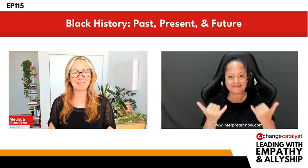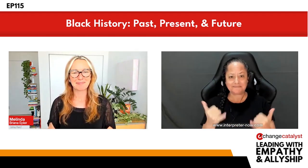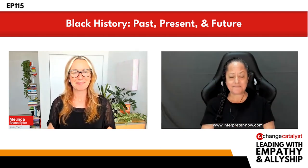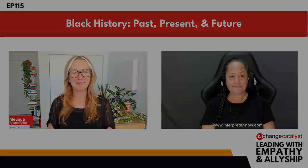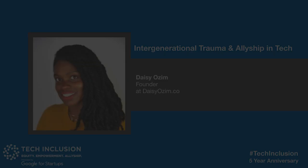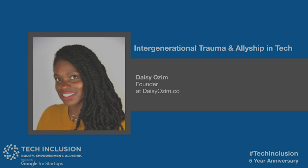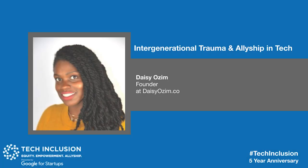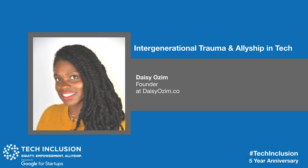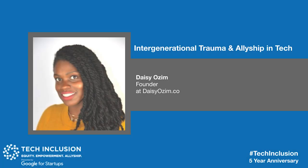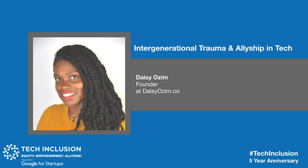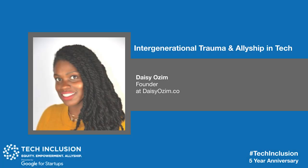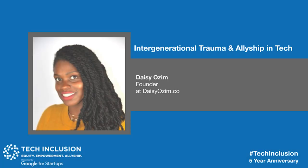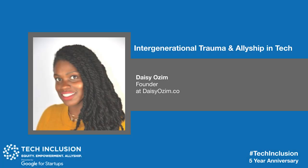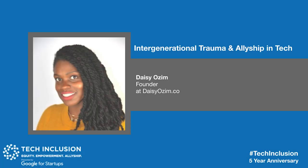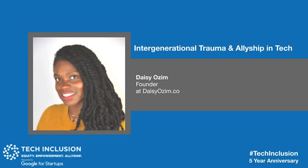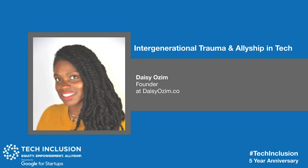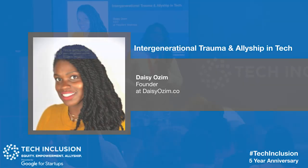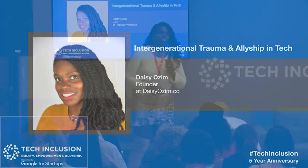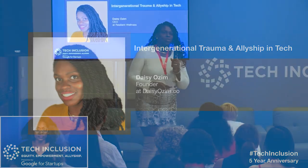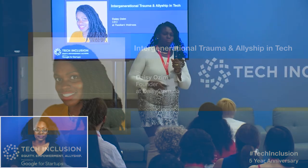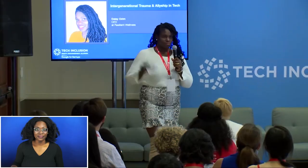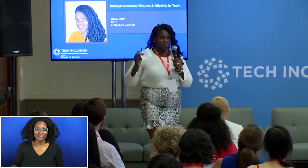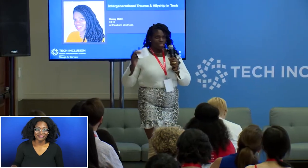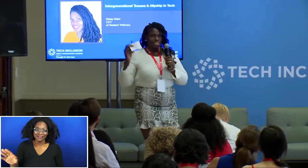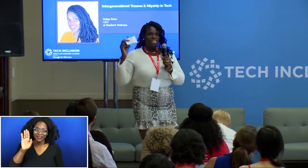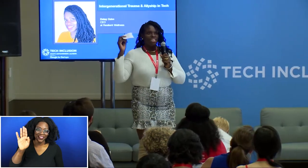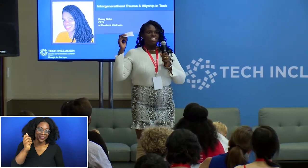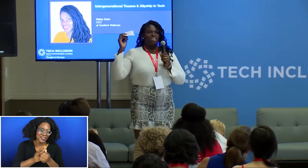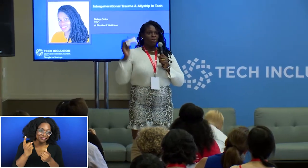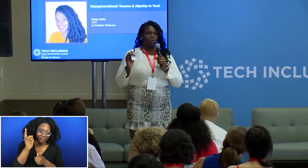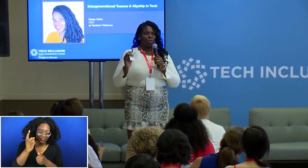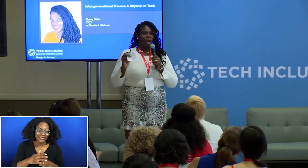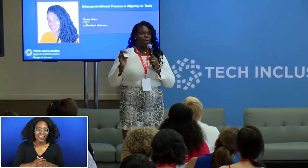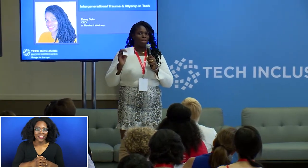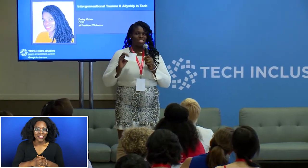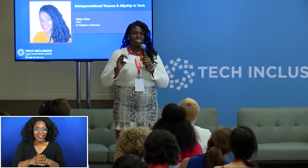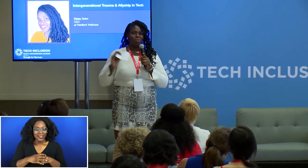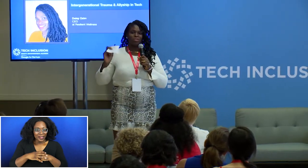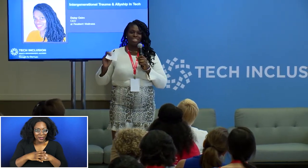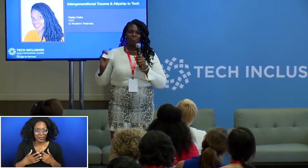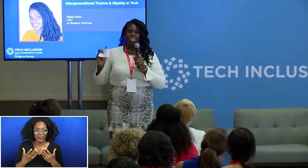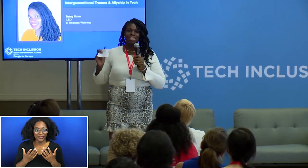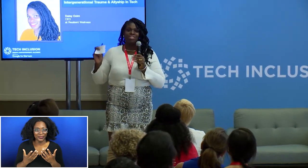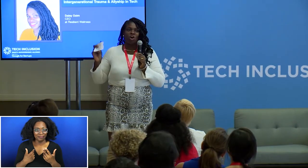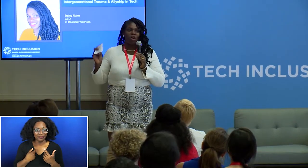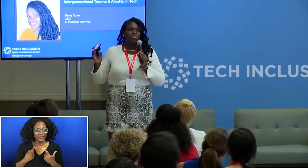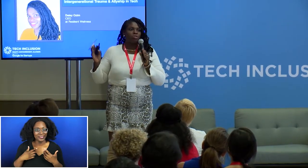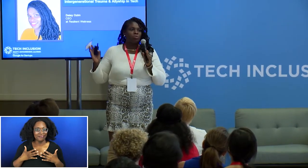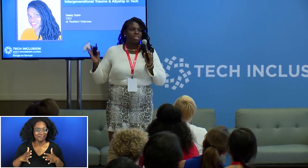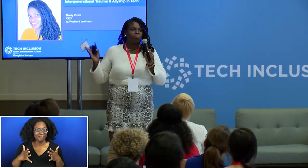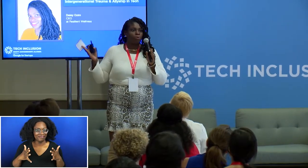Hi, everyone. So I'm apprehensive about doing this because it's hard to really pull